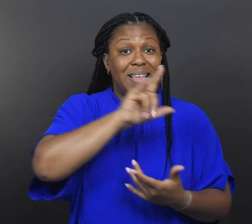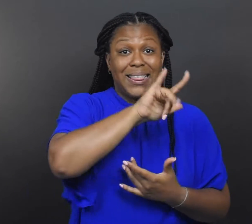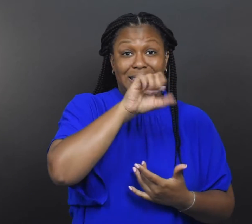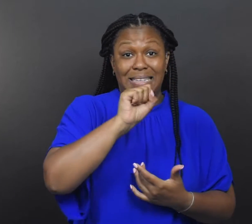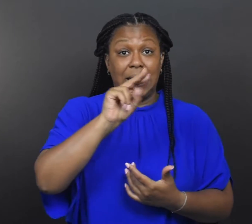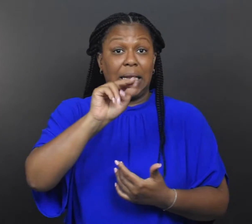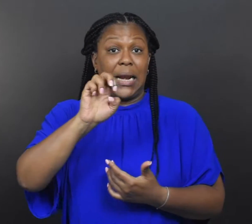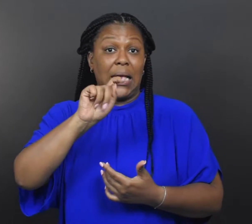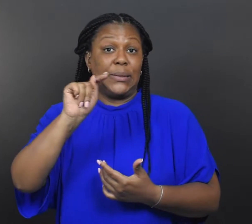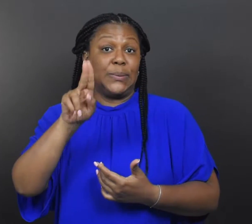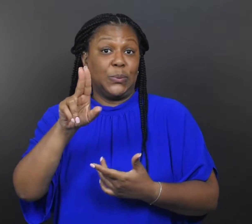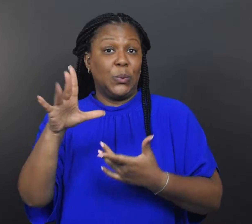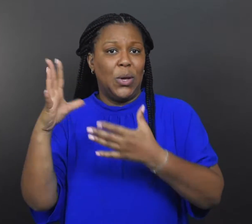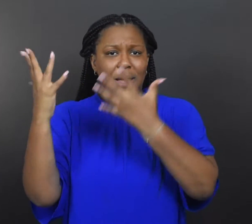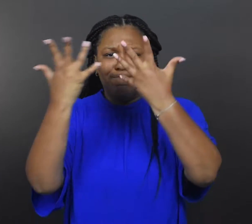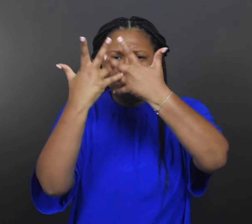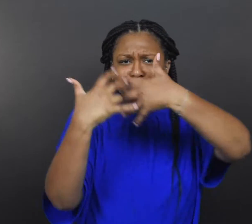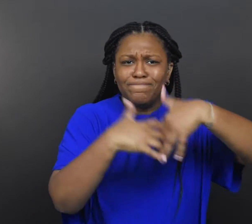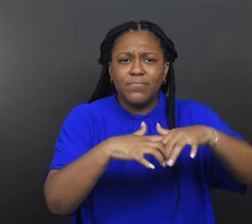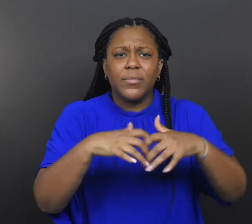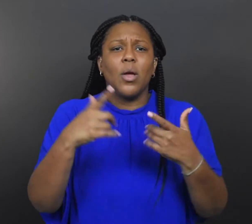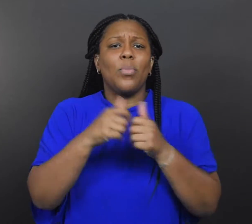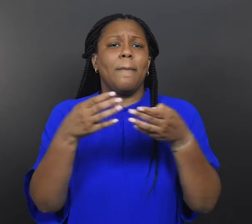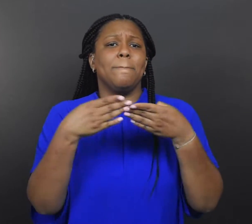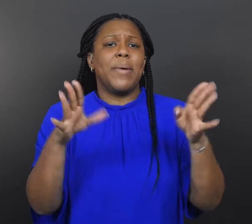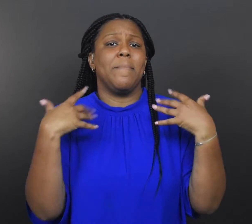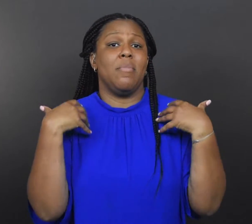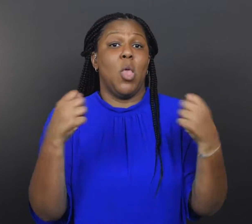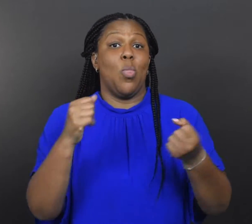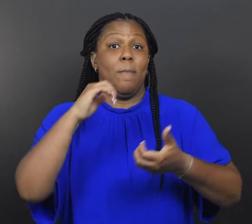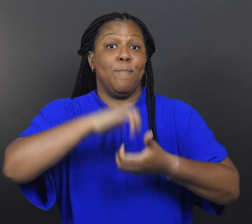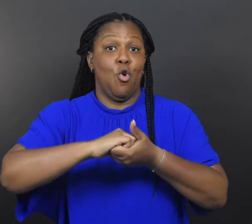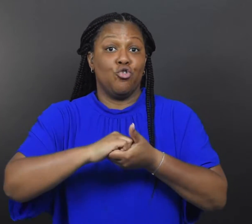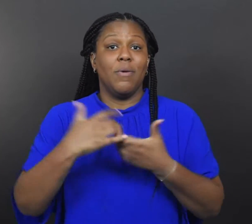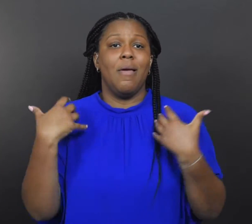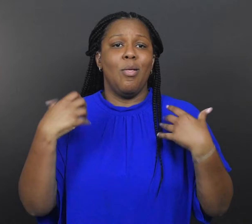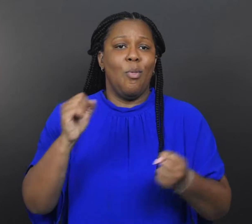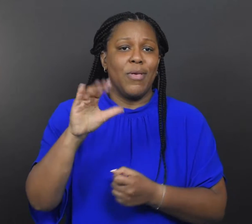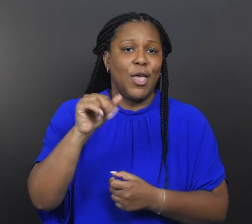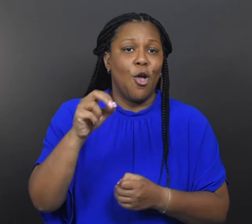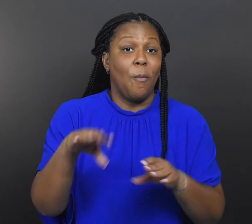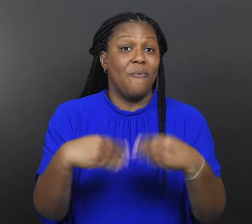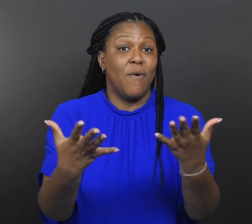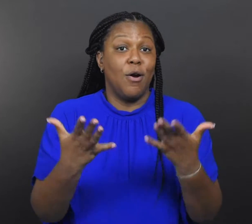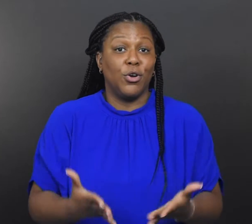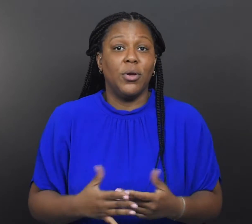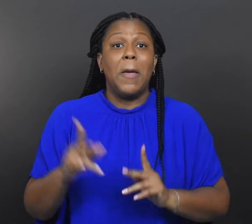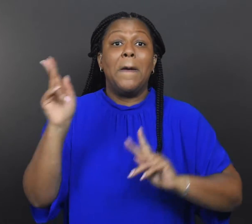As they travel, Lis and Neetu collaborate with public health partners, healthcare providers,